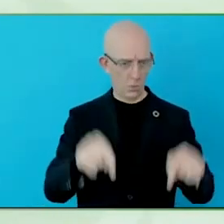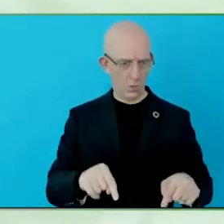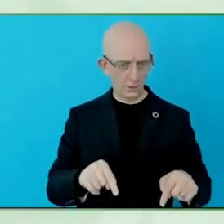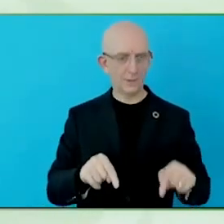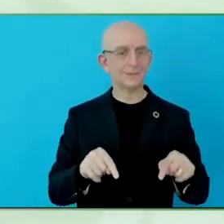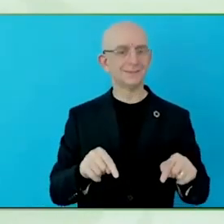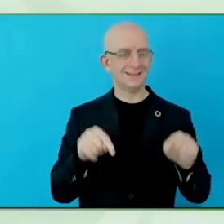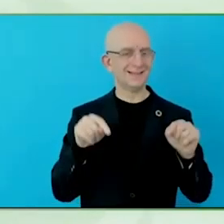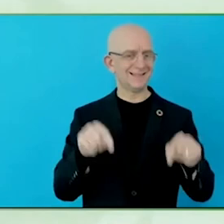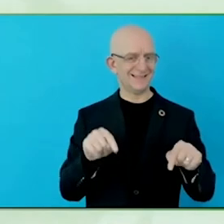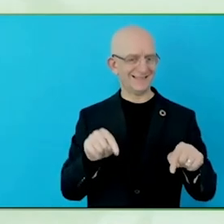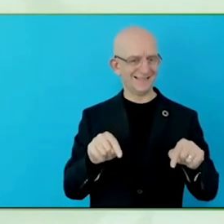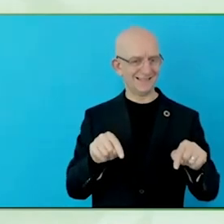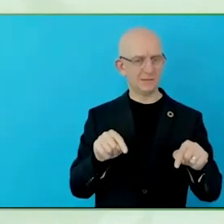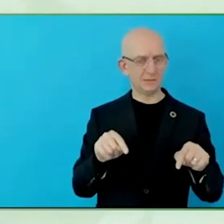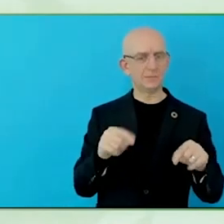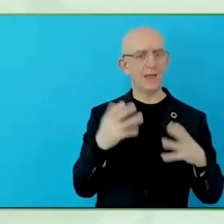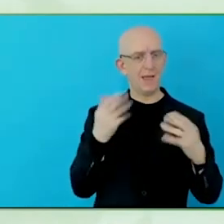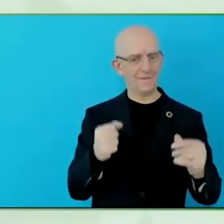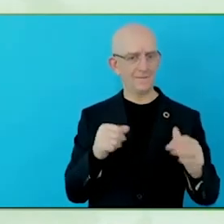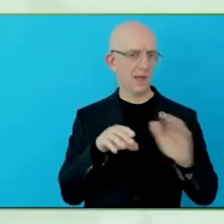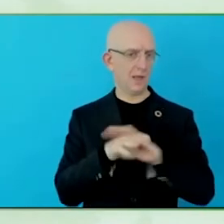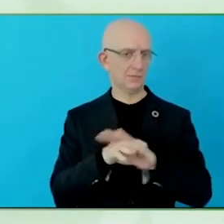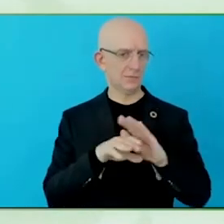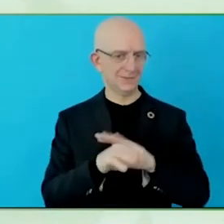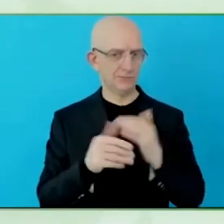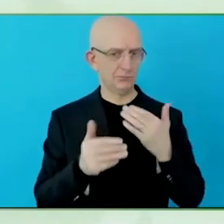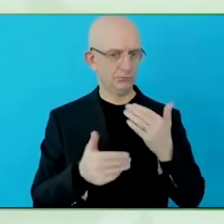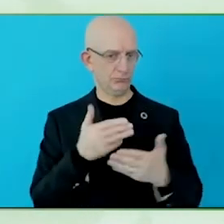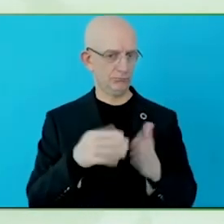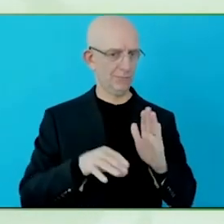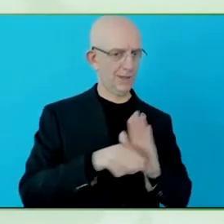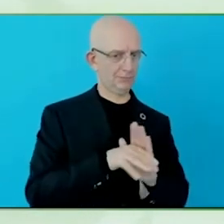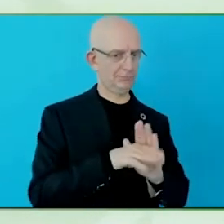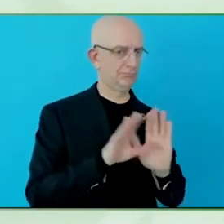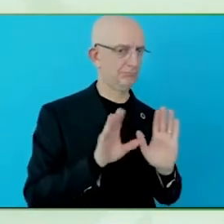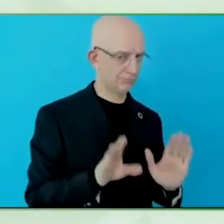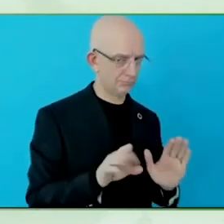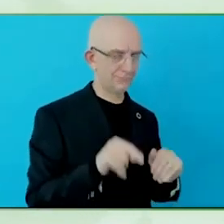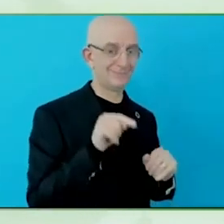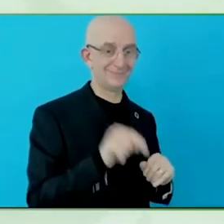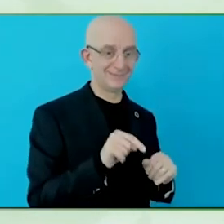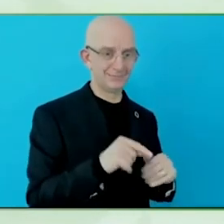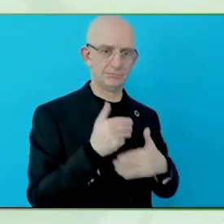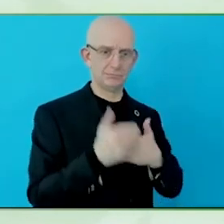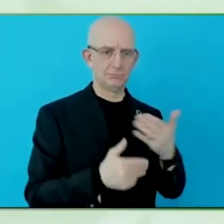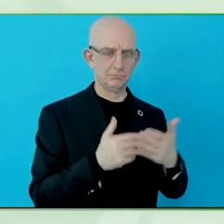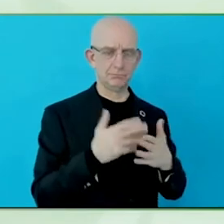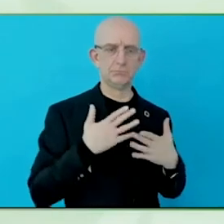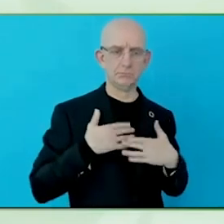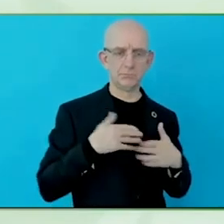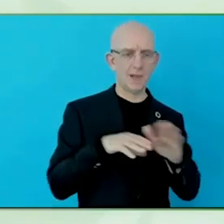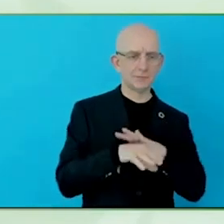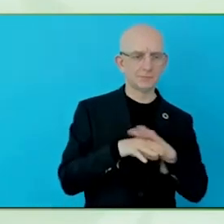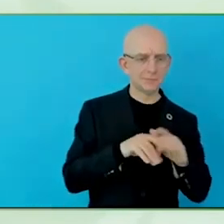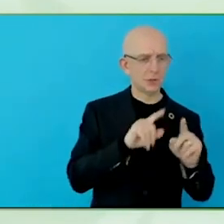Those have been in place, staggered implementation, since about 2004.